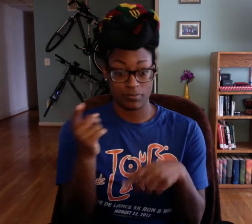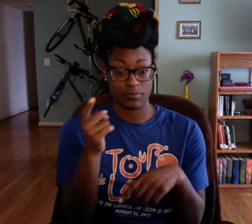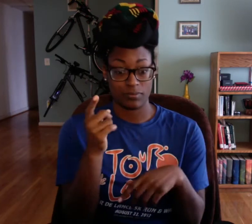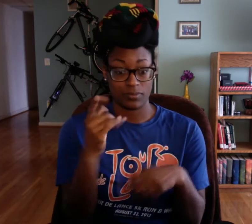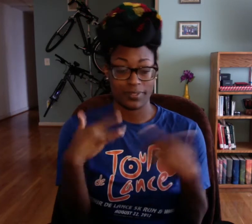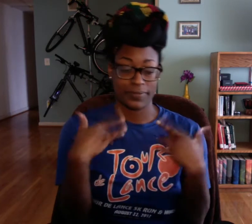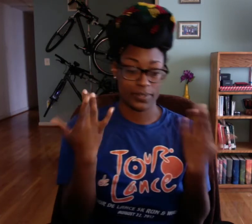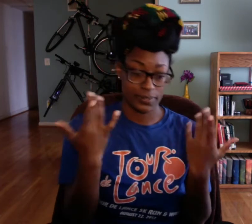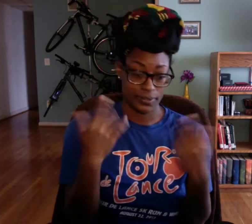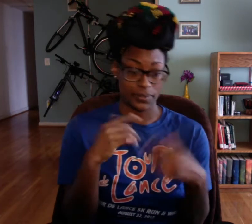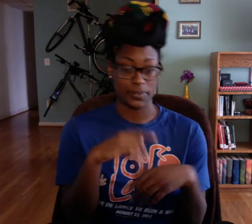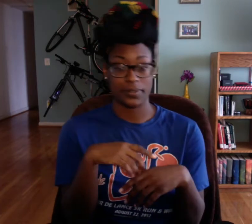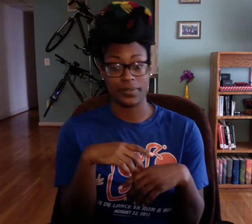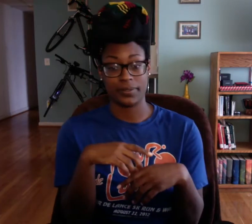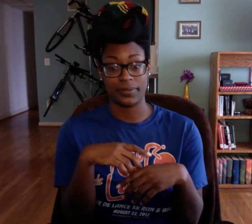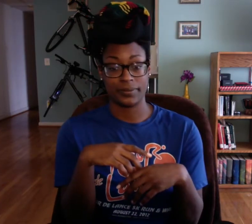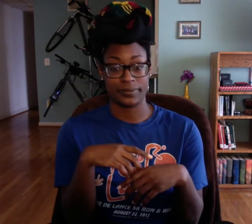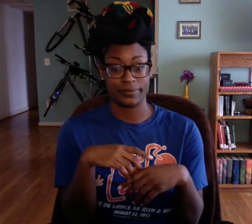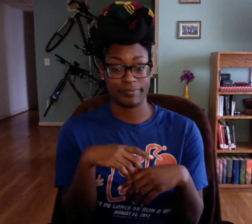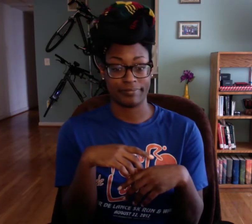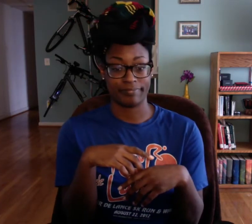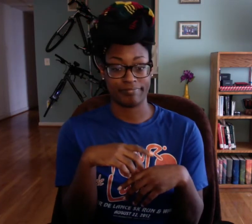Buuuut, there's too much happening.